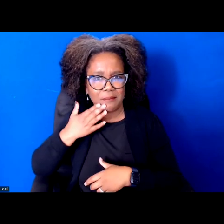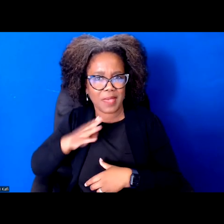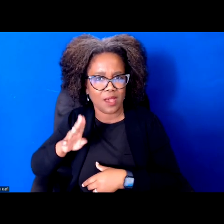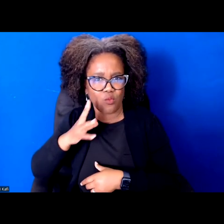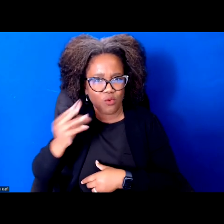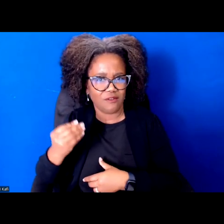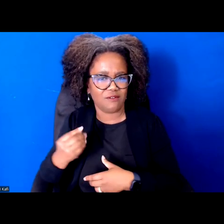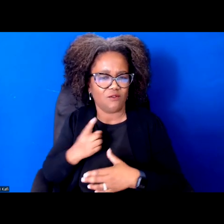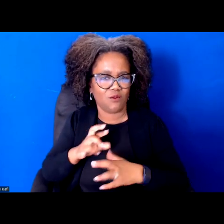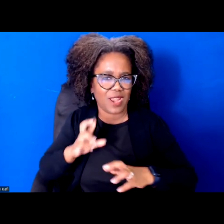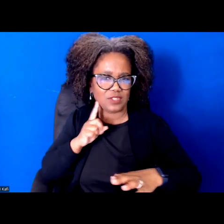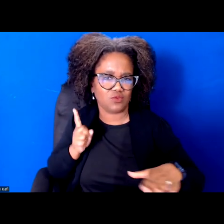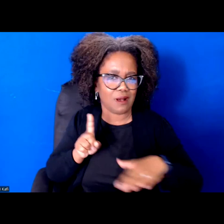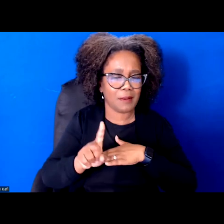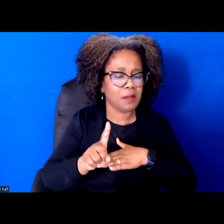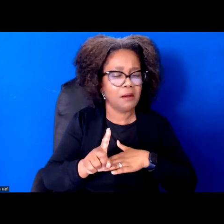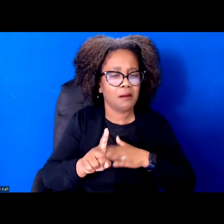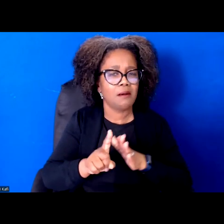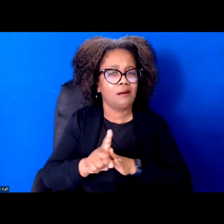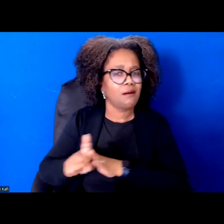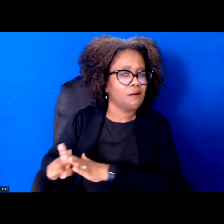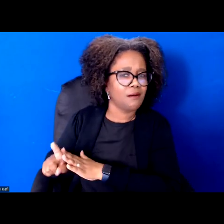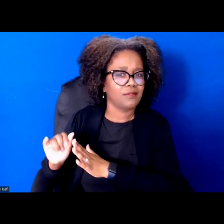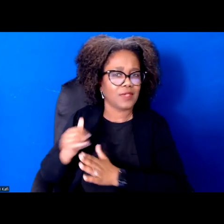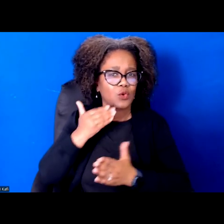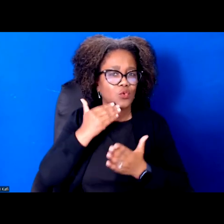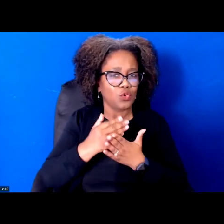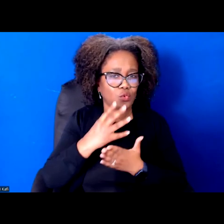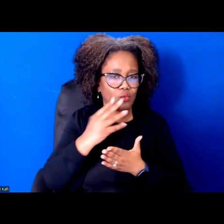And organizing also is rooted in the same belief.